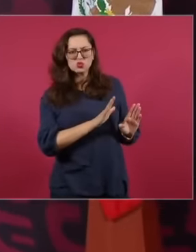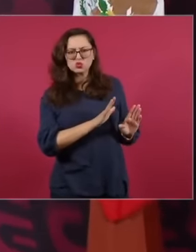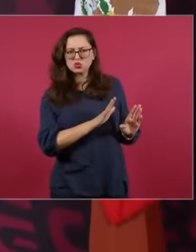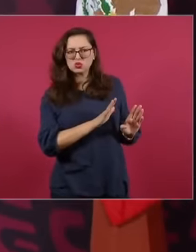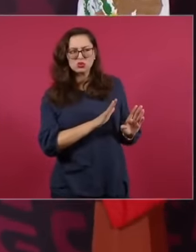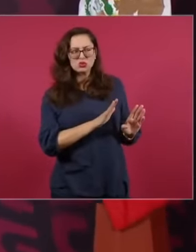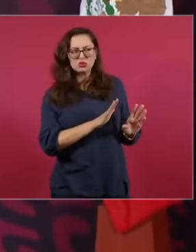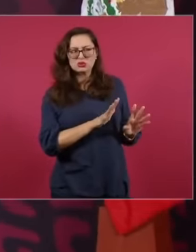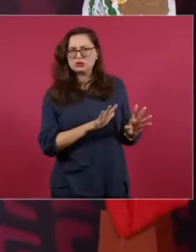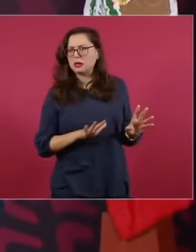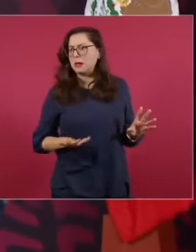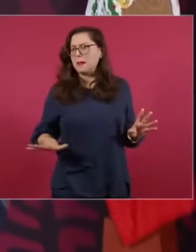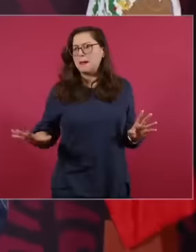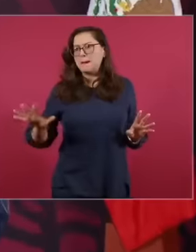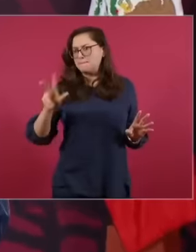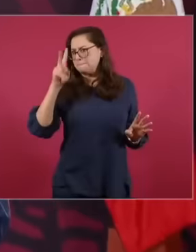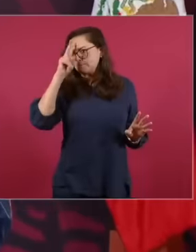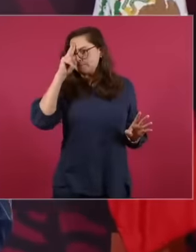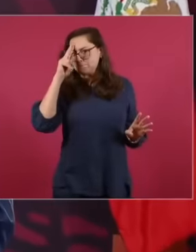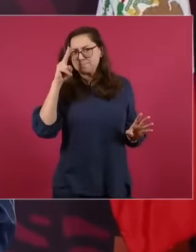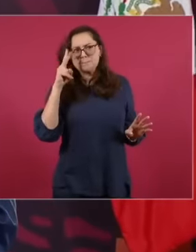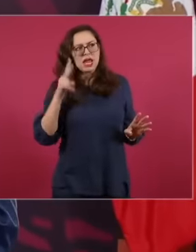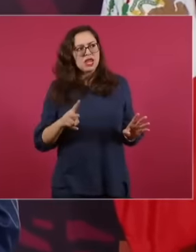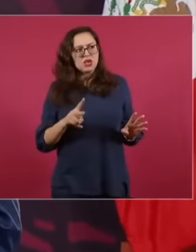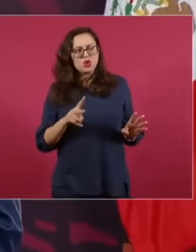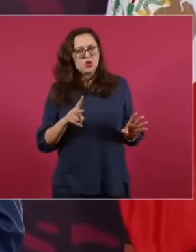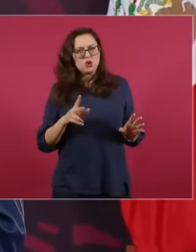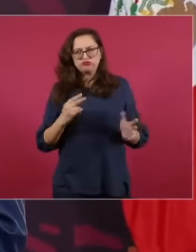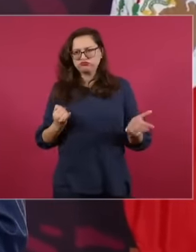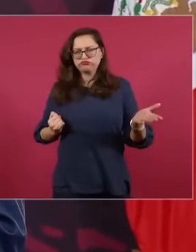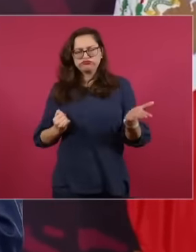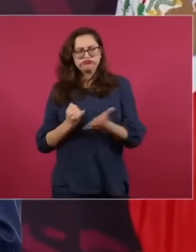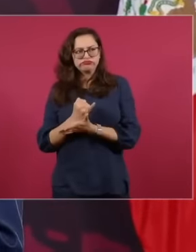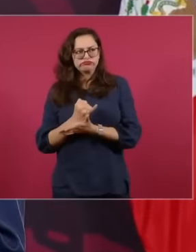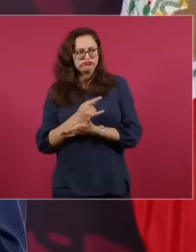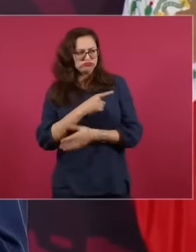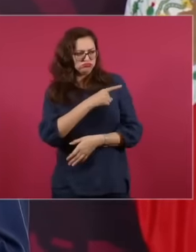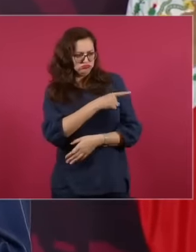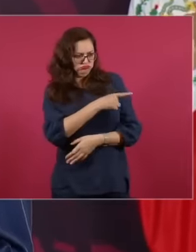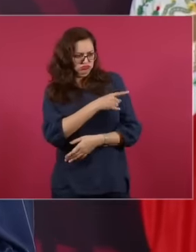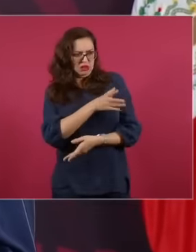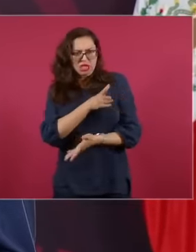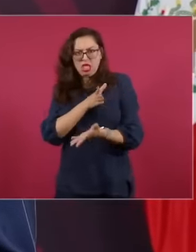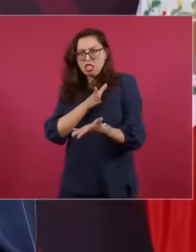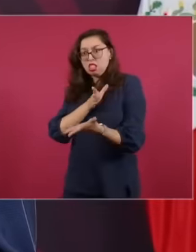the case of the Reform to the